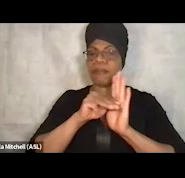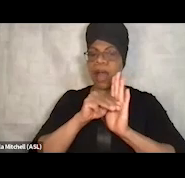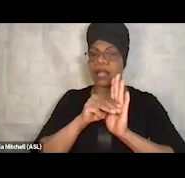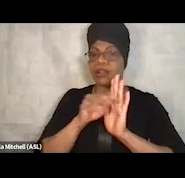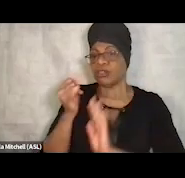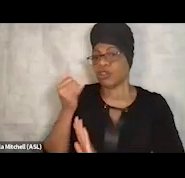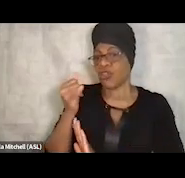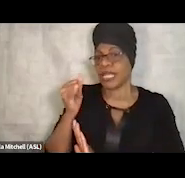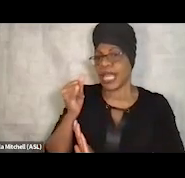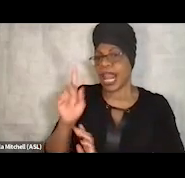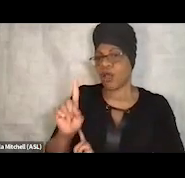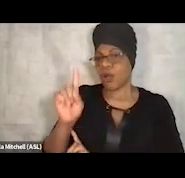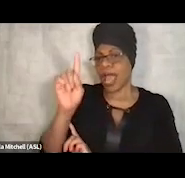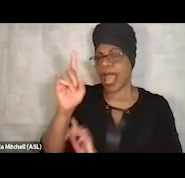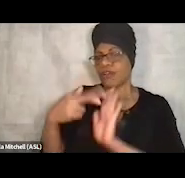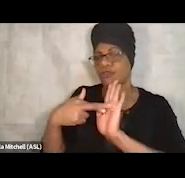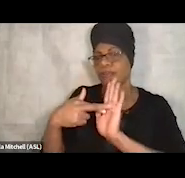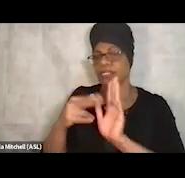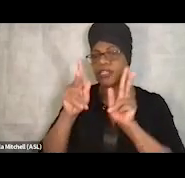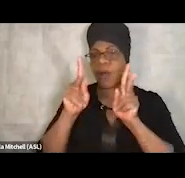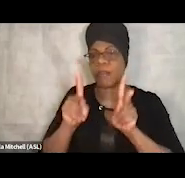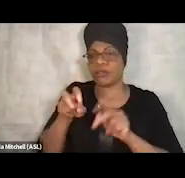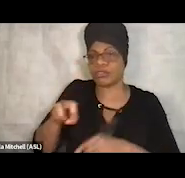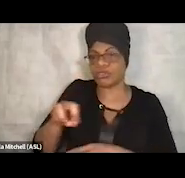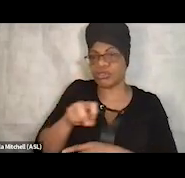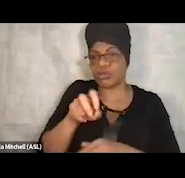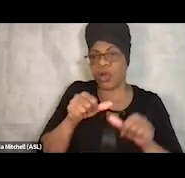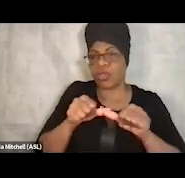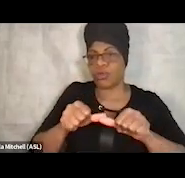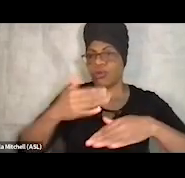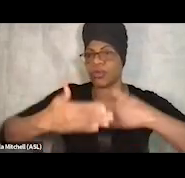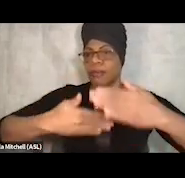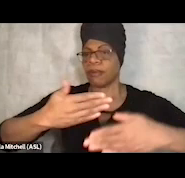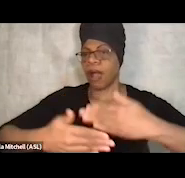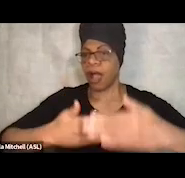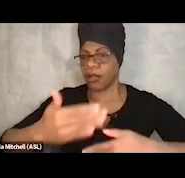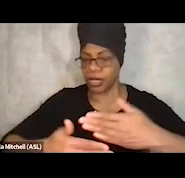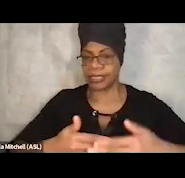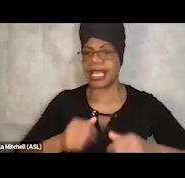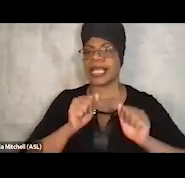somebody's travel through the continuum. Then they can move to Progress House or another recovery house.